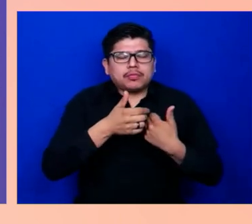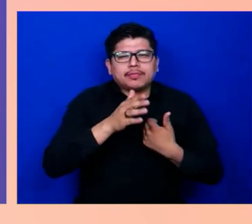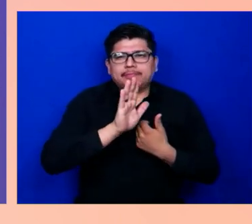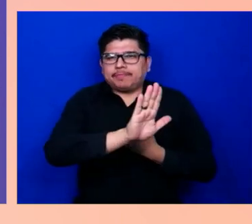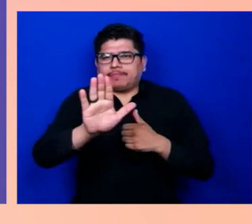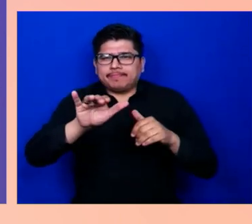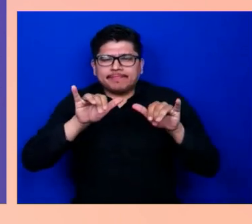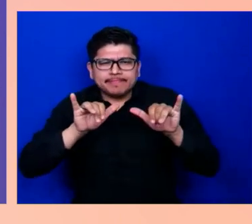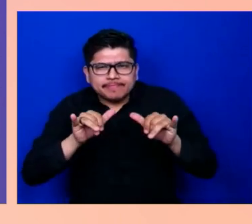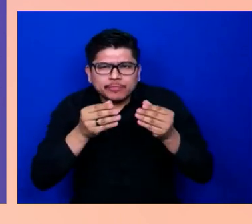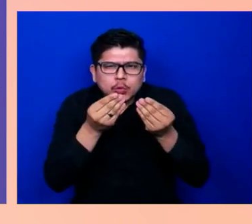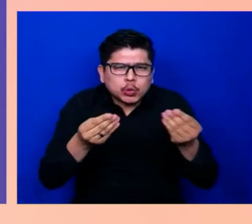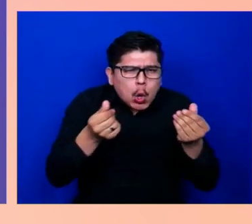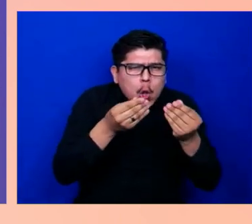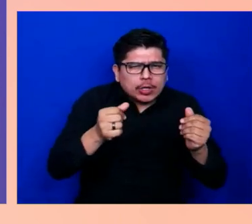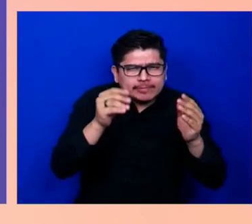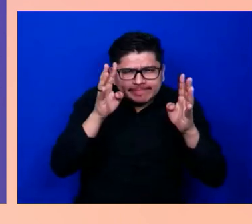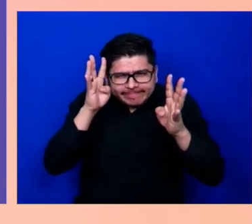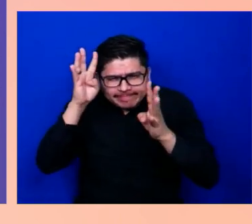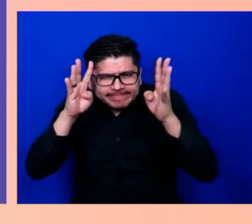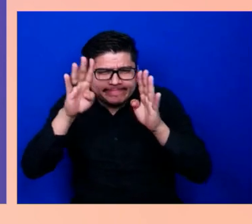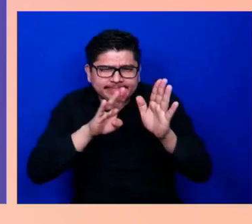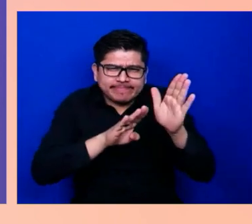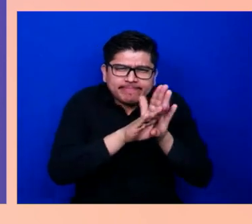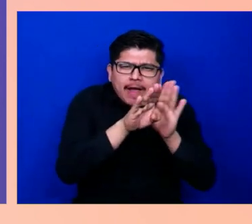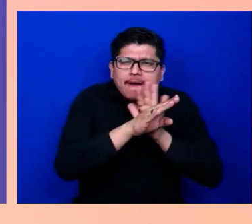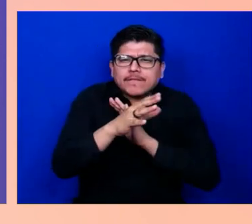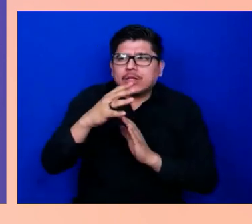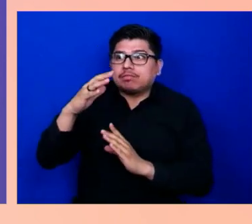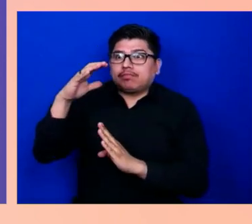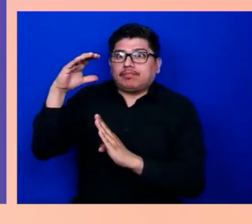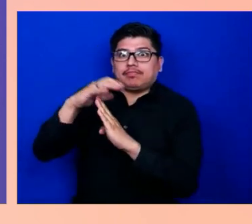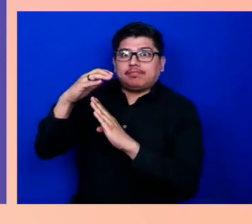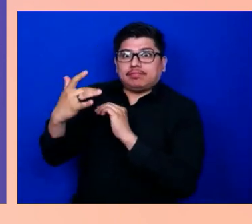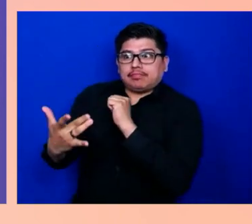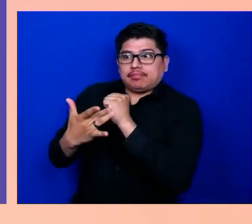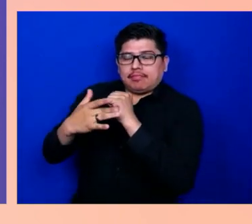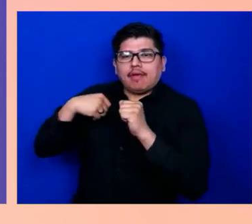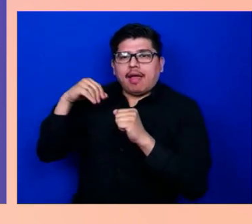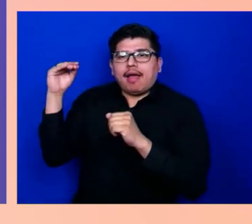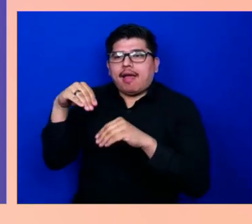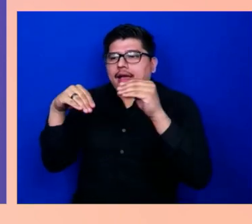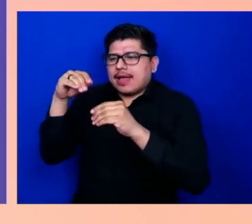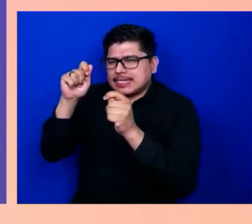what's the cutting-edge tech we can play with? One thing we've been working on is indoor navigation.